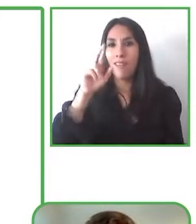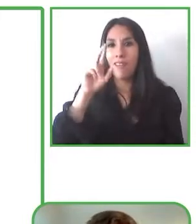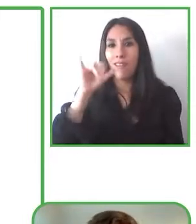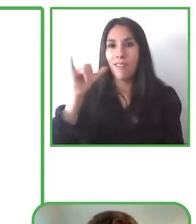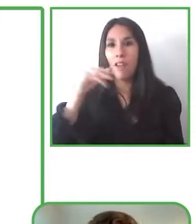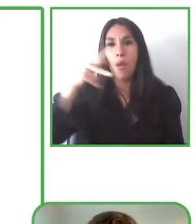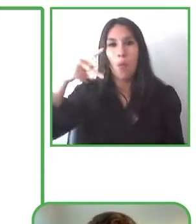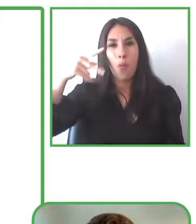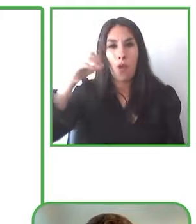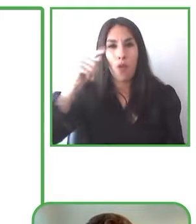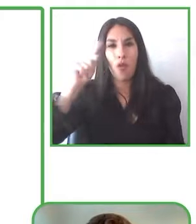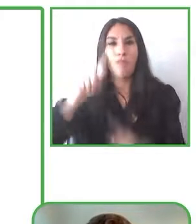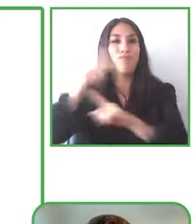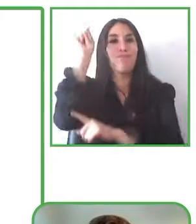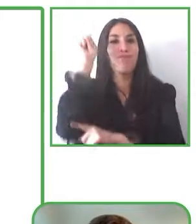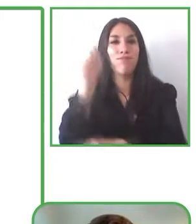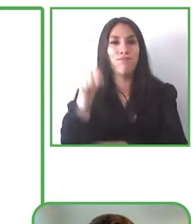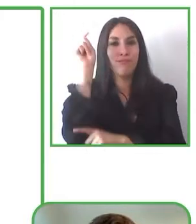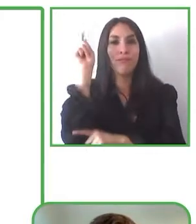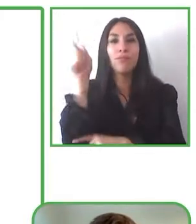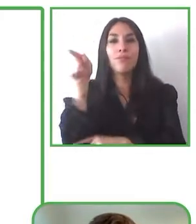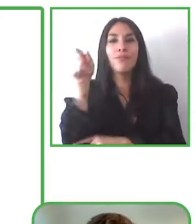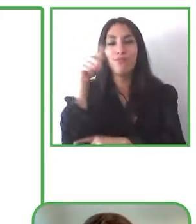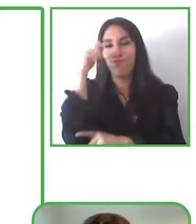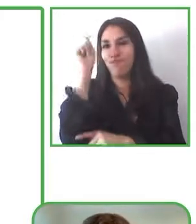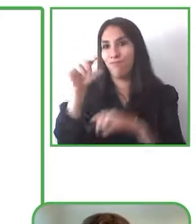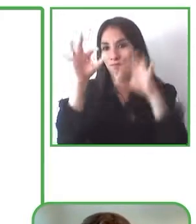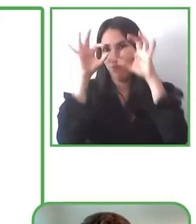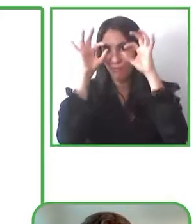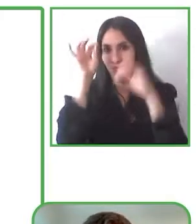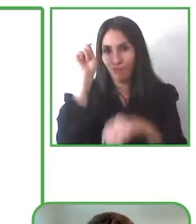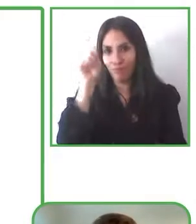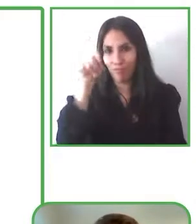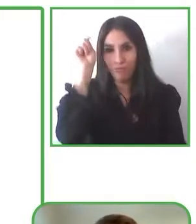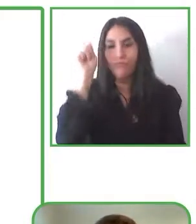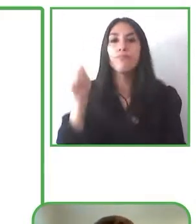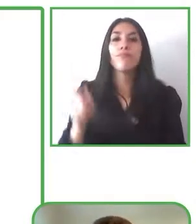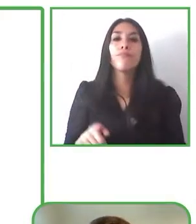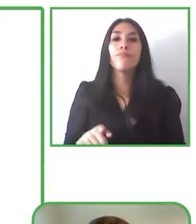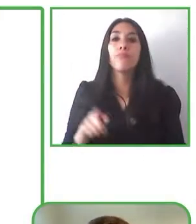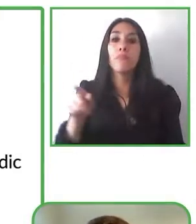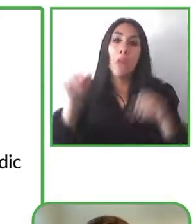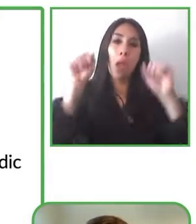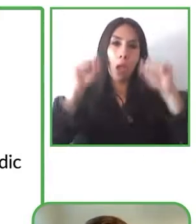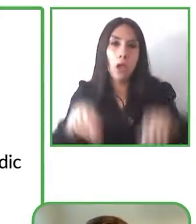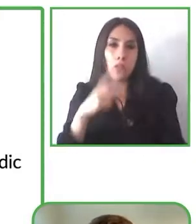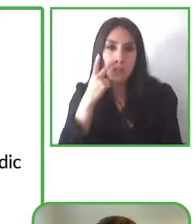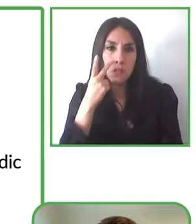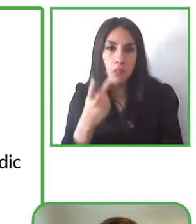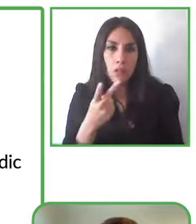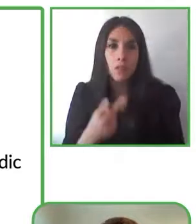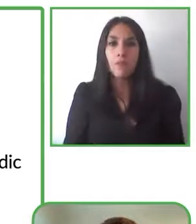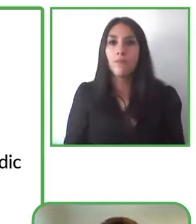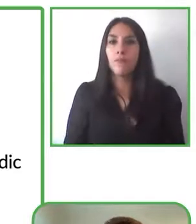ten percent of any given population that suffers from dyslexia and therefore, have difficulties with reading.